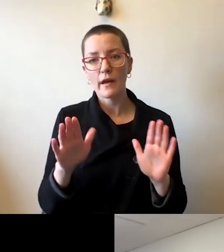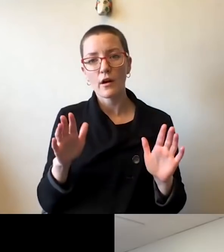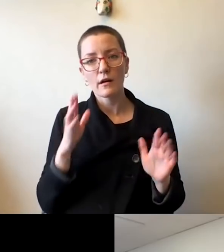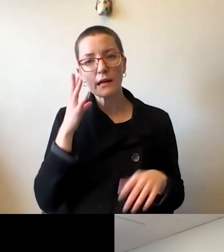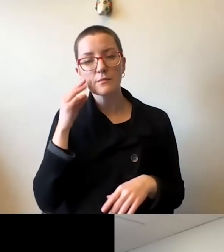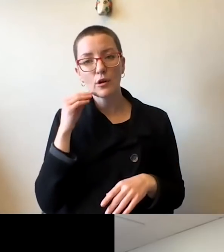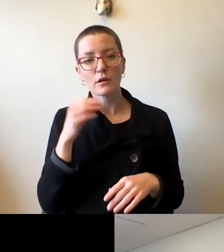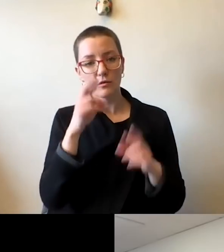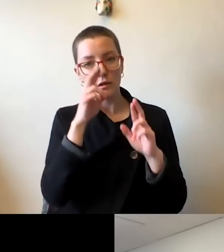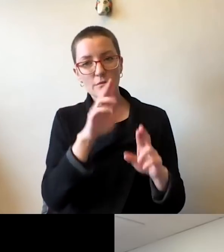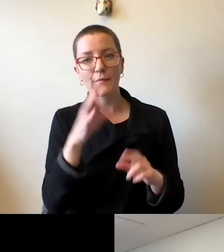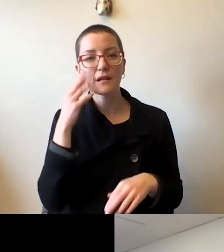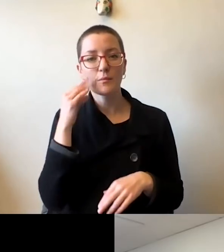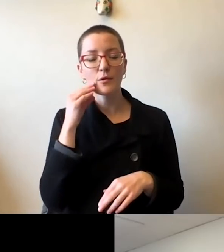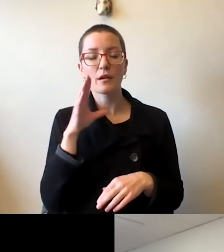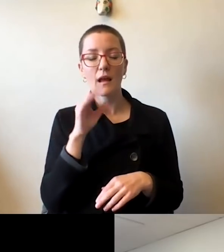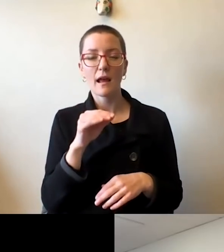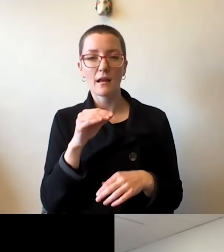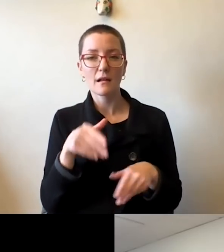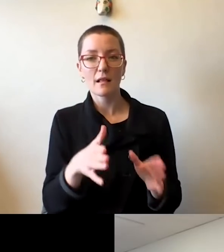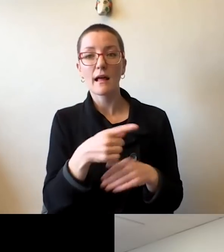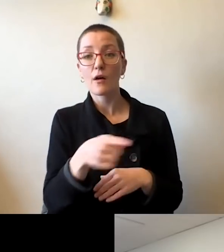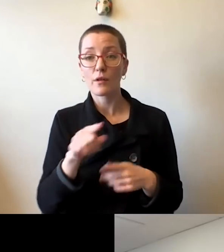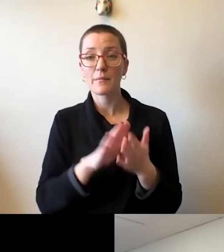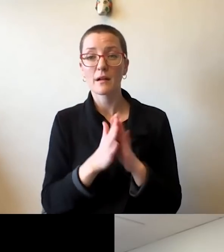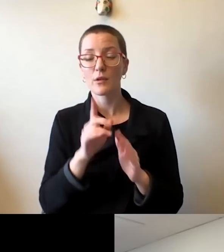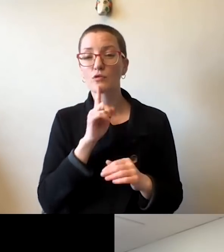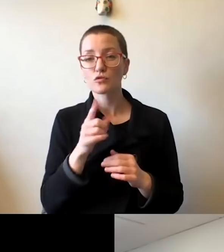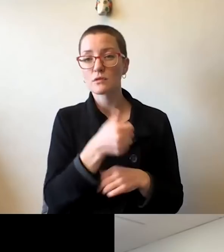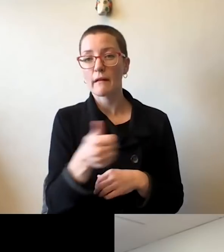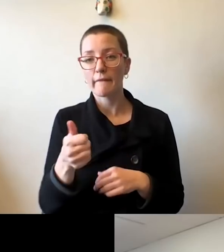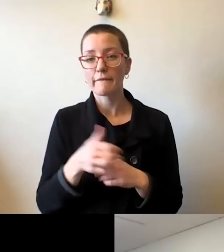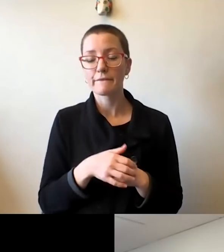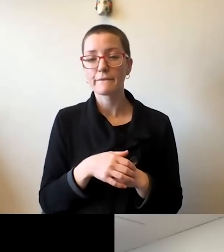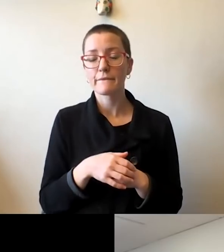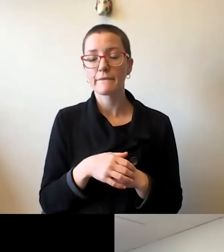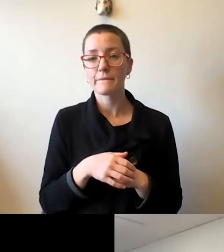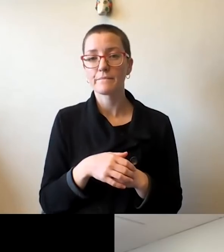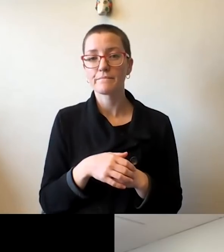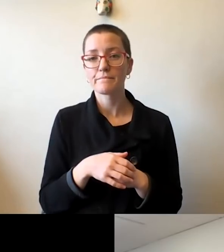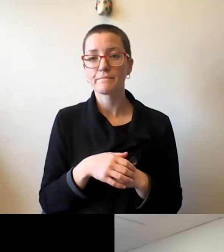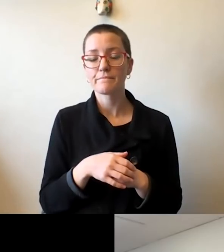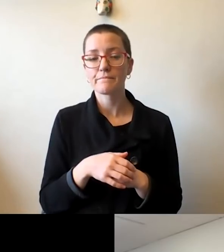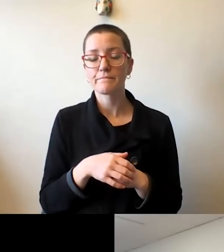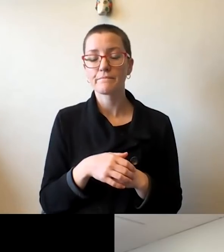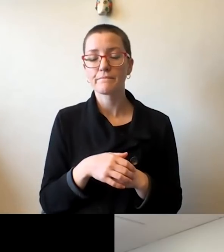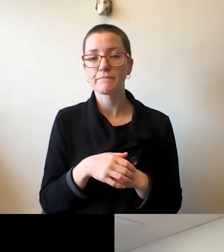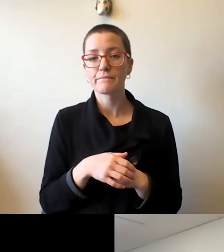and to be their true, authentic selves as member of this university community. Andreas Cangellaris: Thank you, Chancellor.